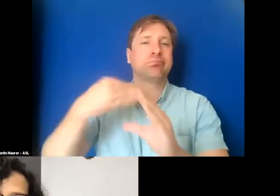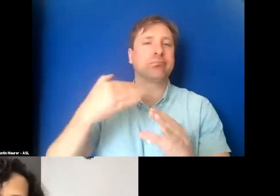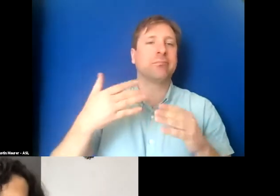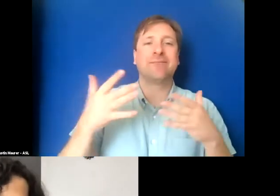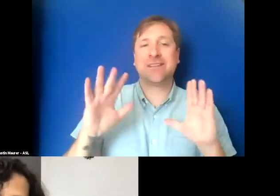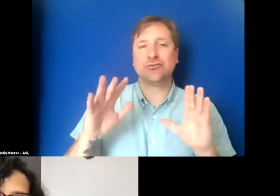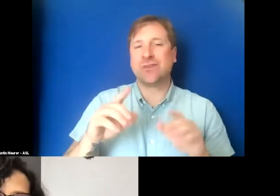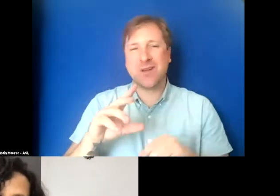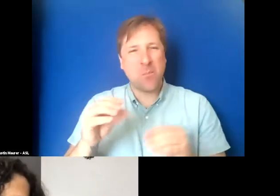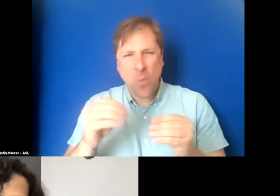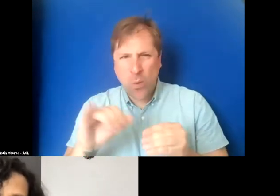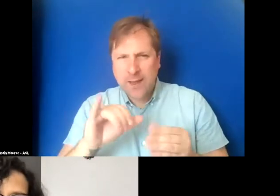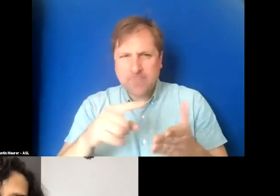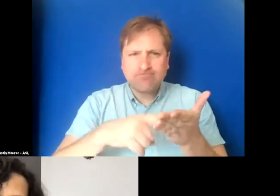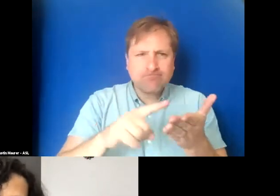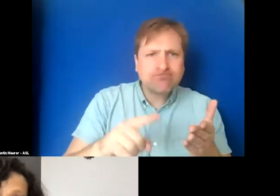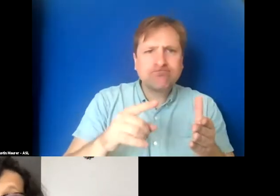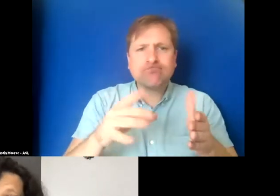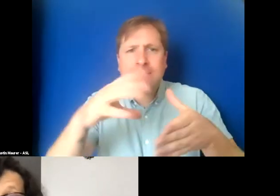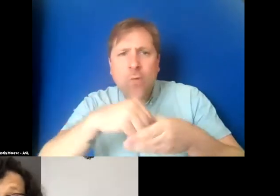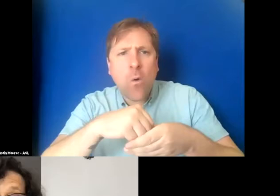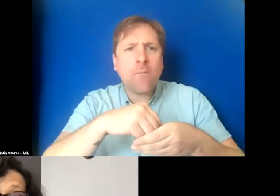But more intimate involvement of the filmmaker